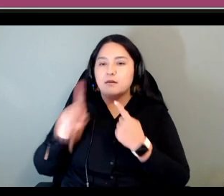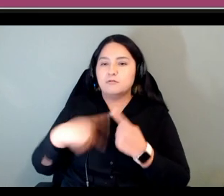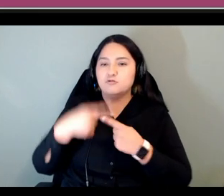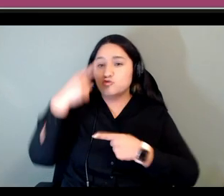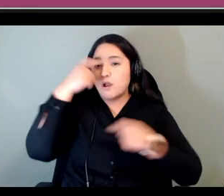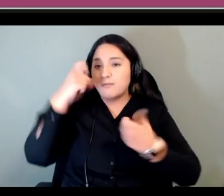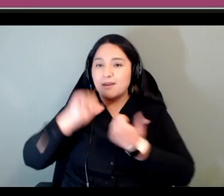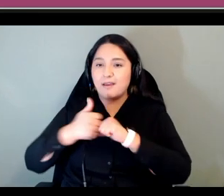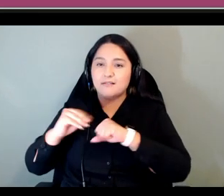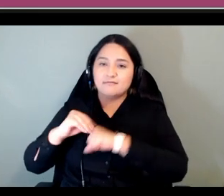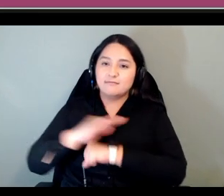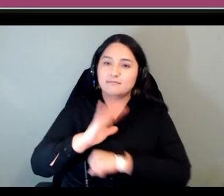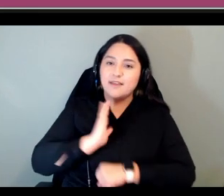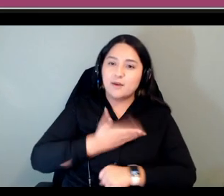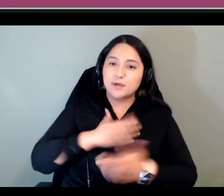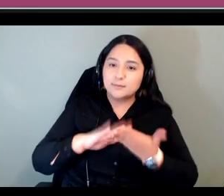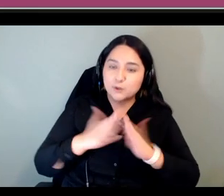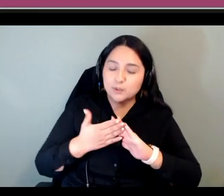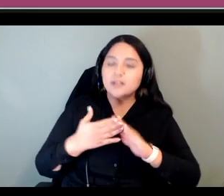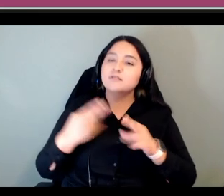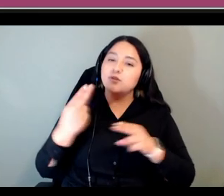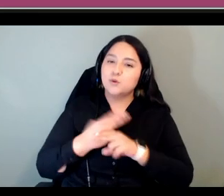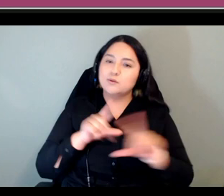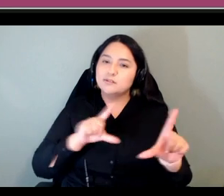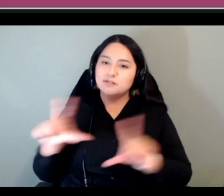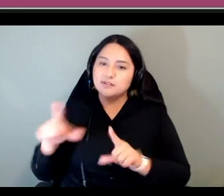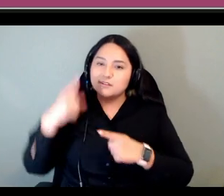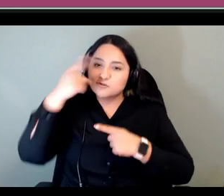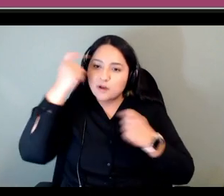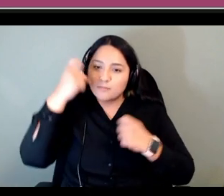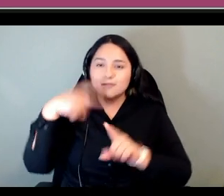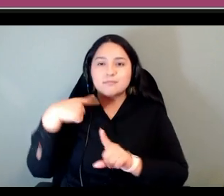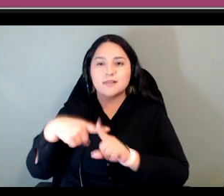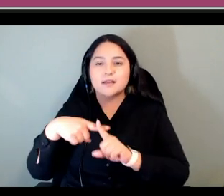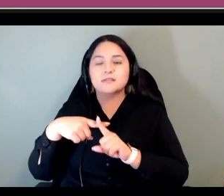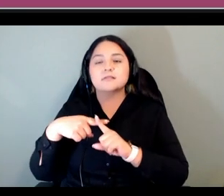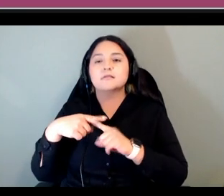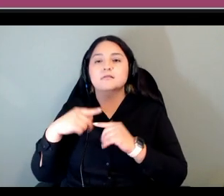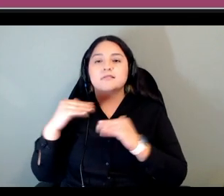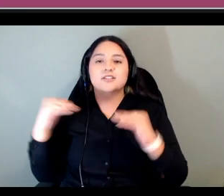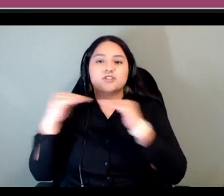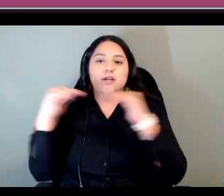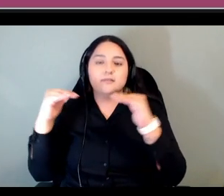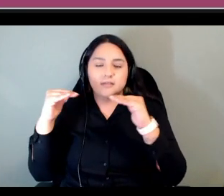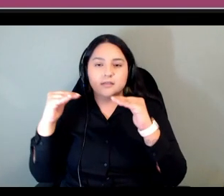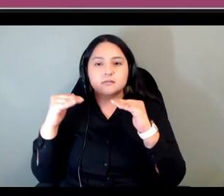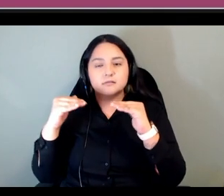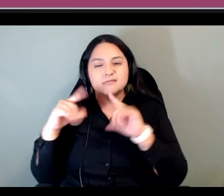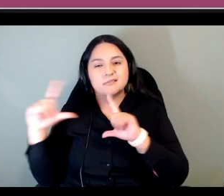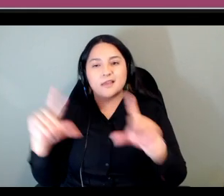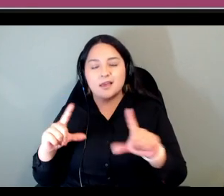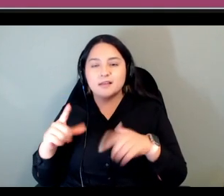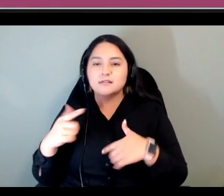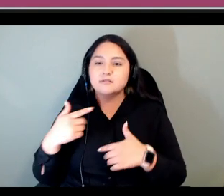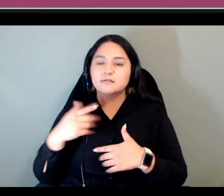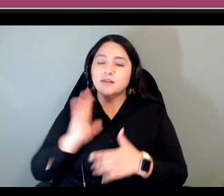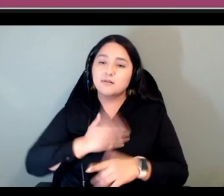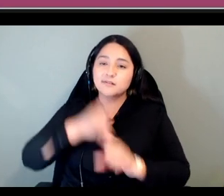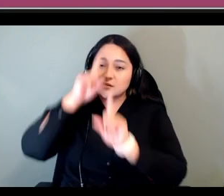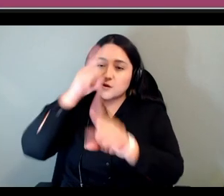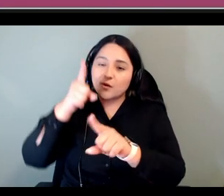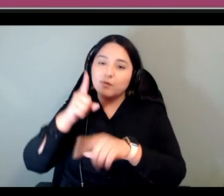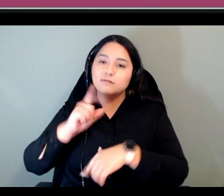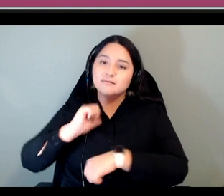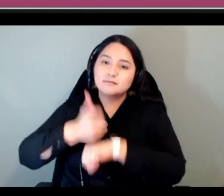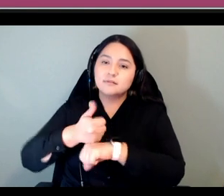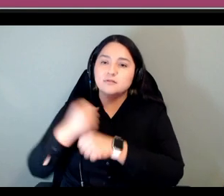lens and all working towards having strong vibrant languages culture you know culture